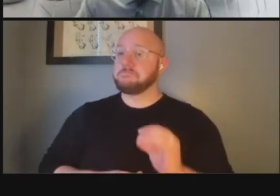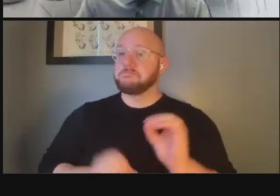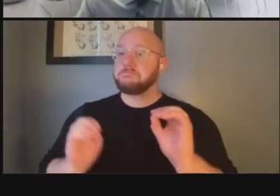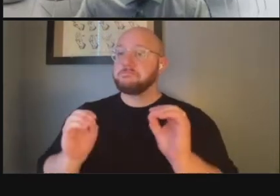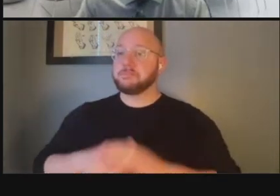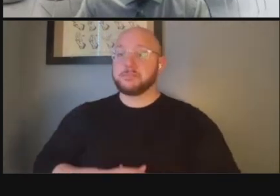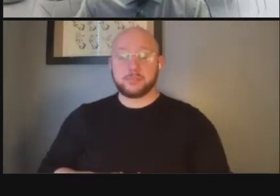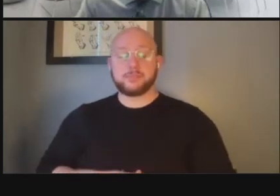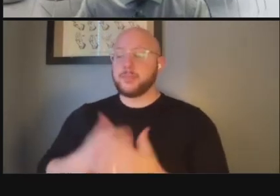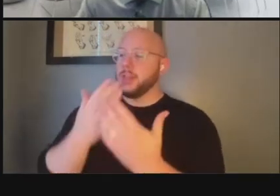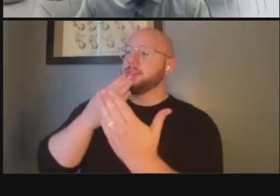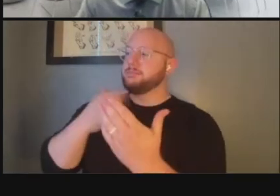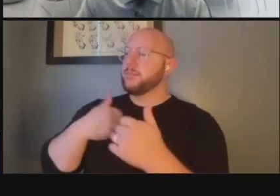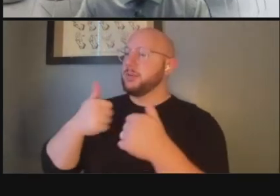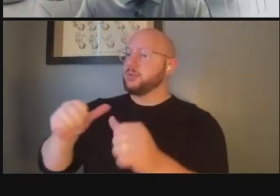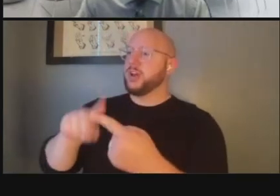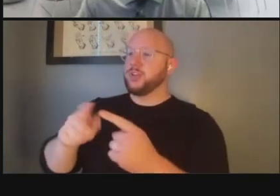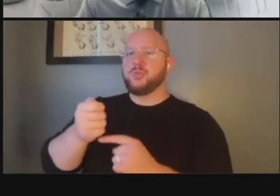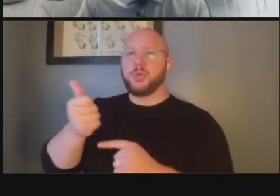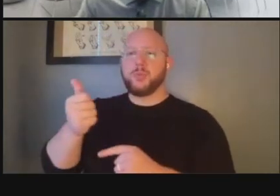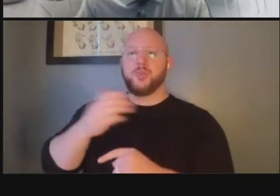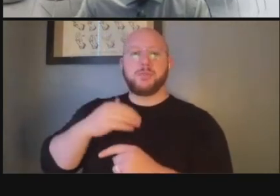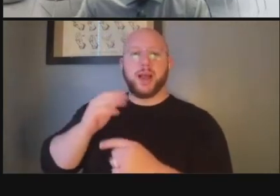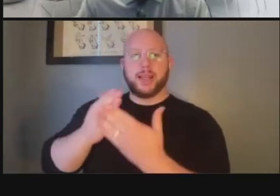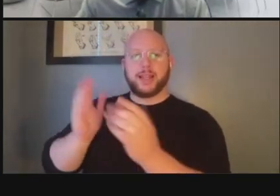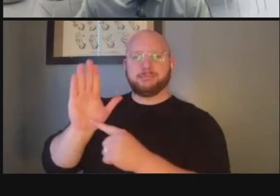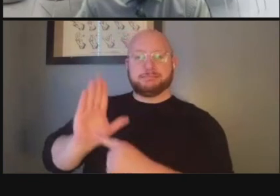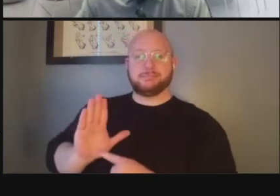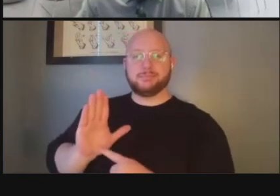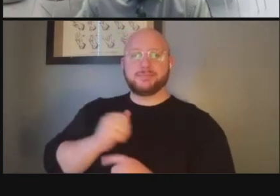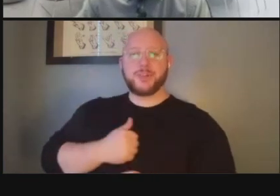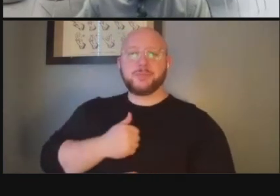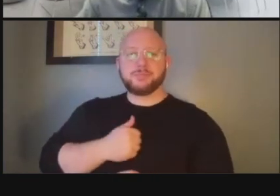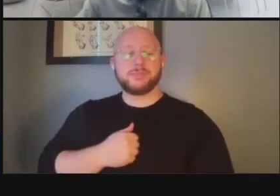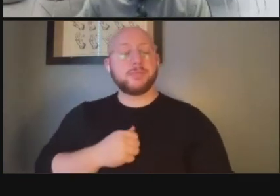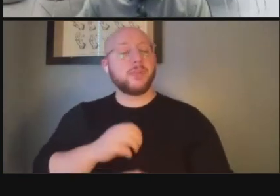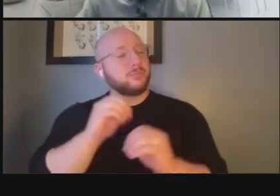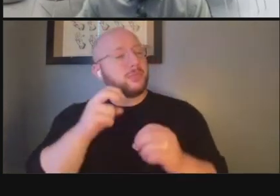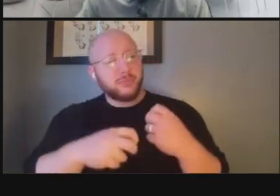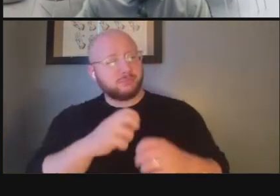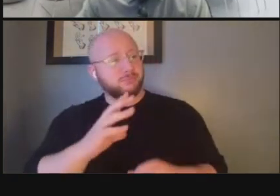thank you i'm trying to remove my hand no problem just want to make sure we're giving you the chance